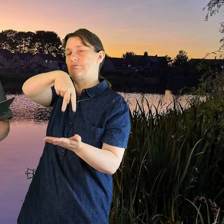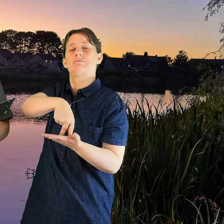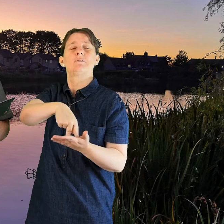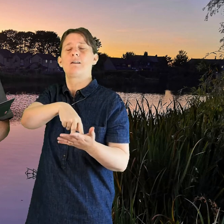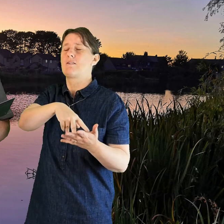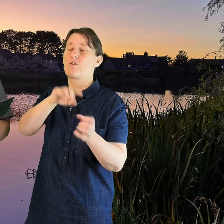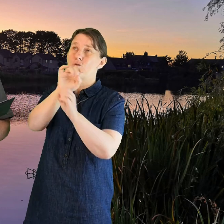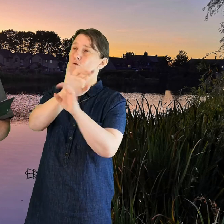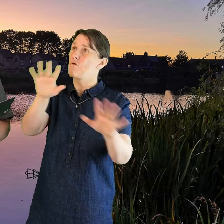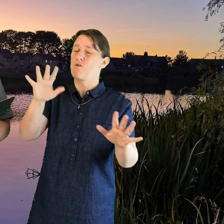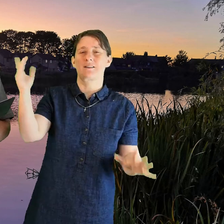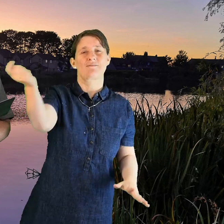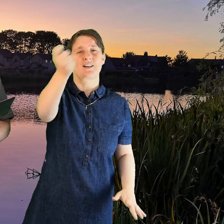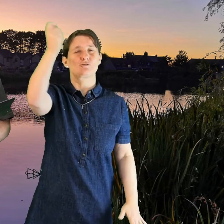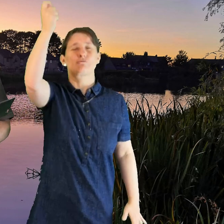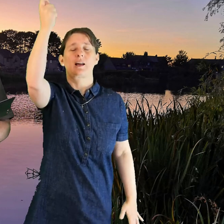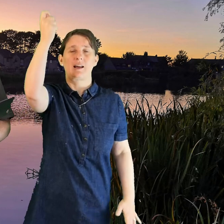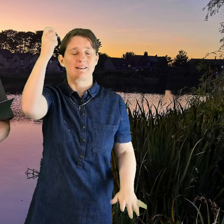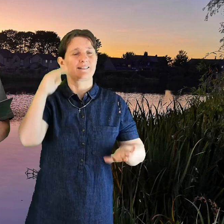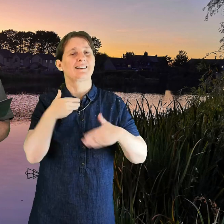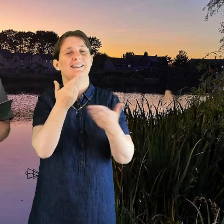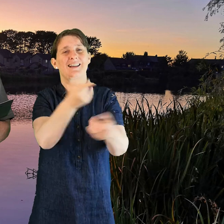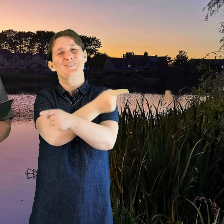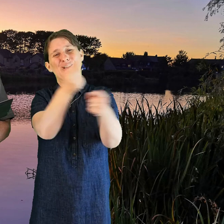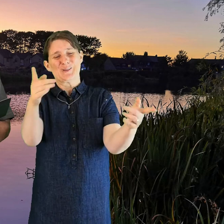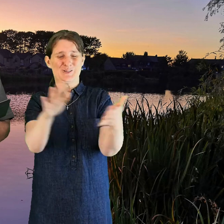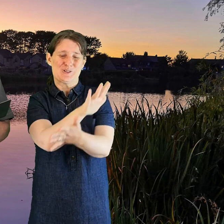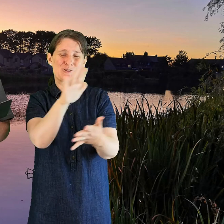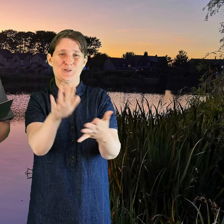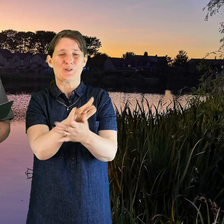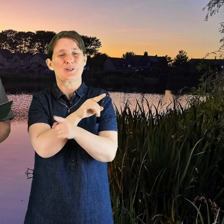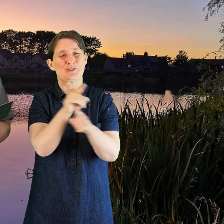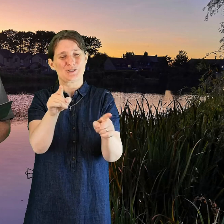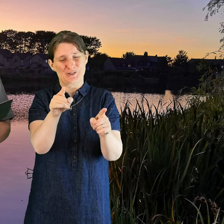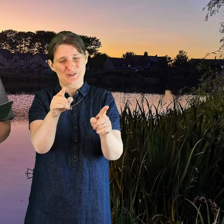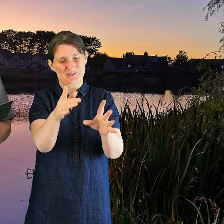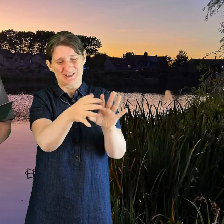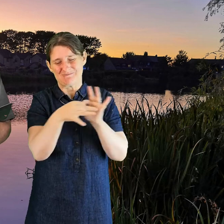give you joy as you share the Easter faith. Amen